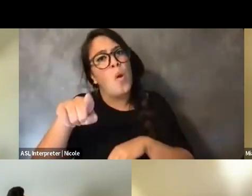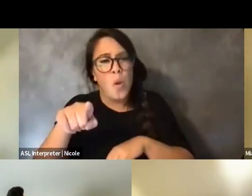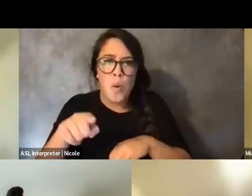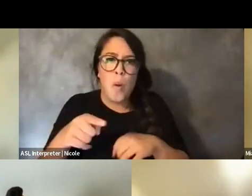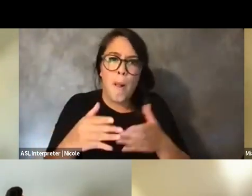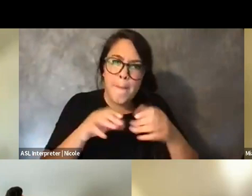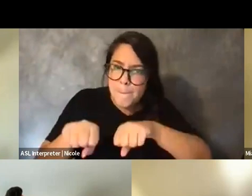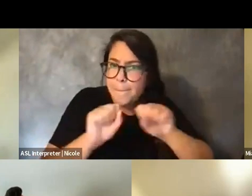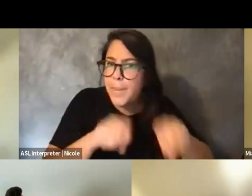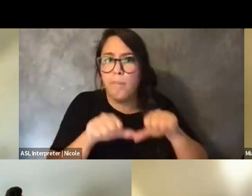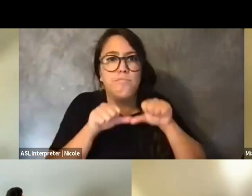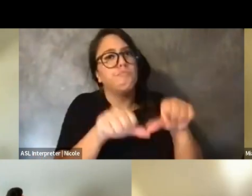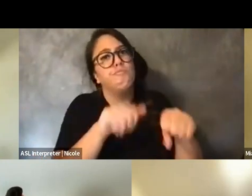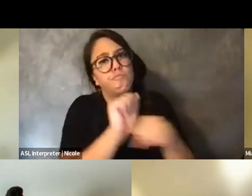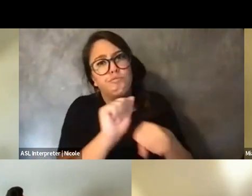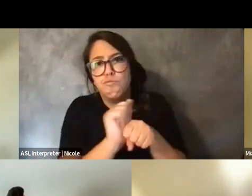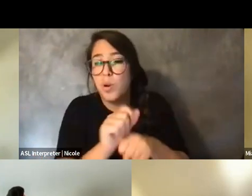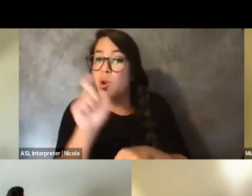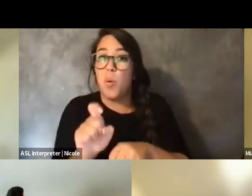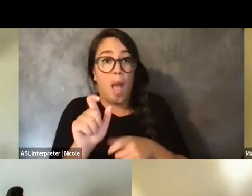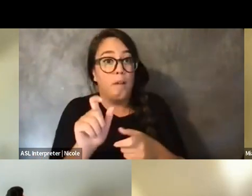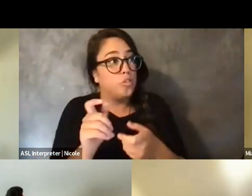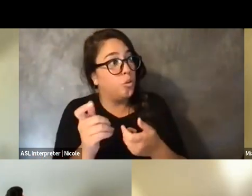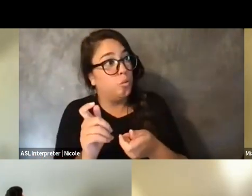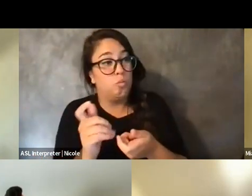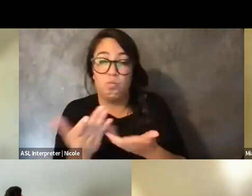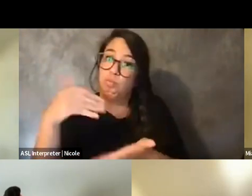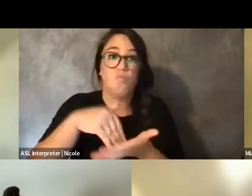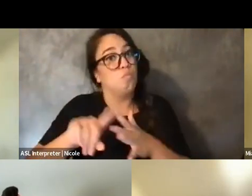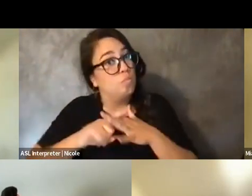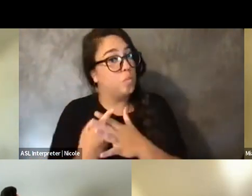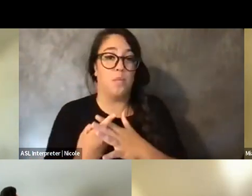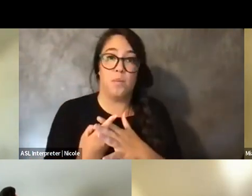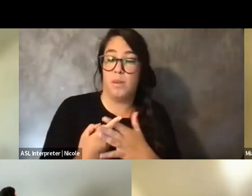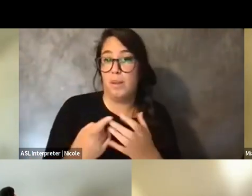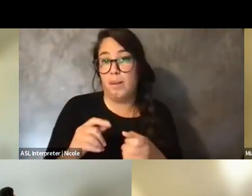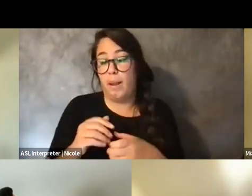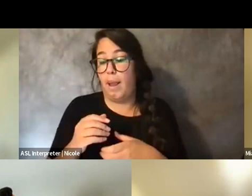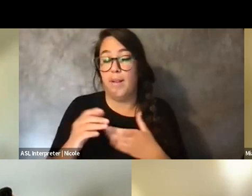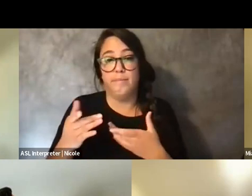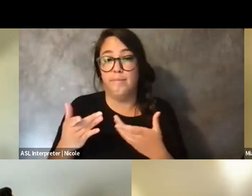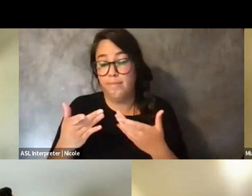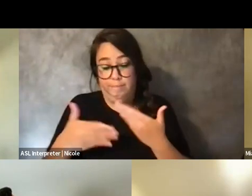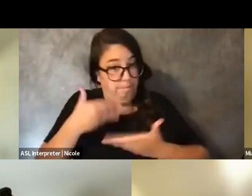You have to empty your cup so that you're able to continue on because, like Ebony said, this is ongoing work.